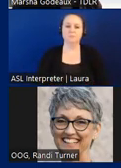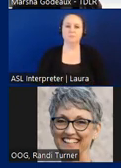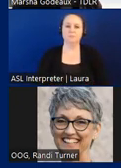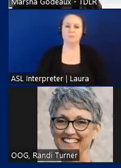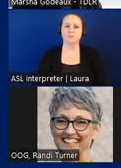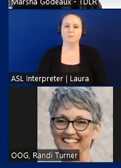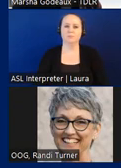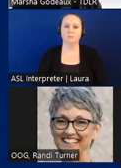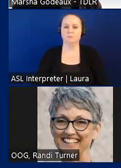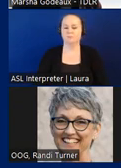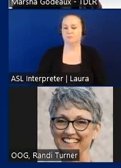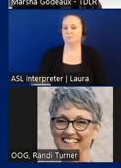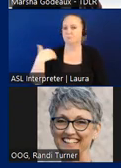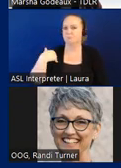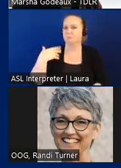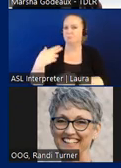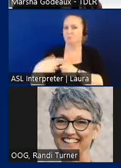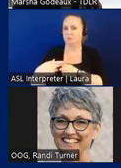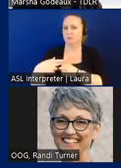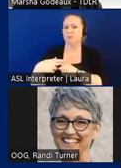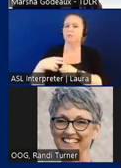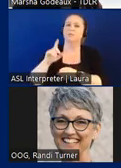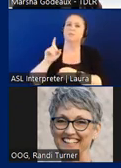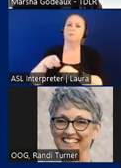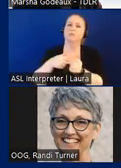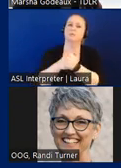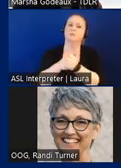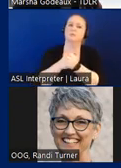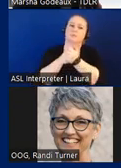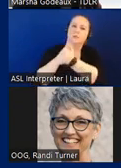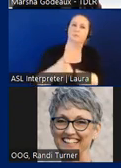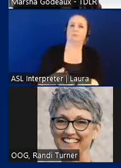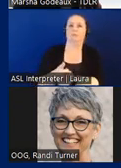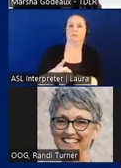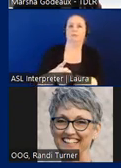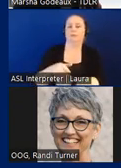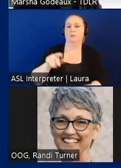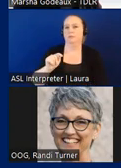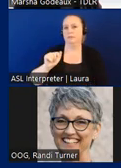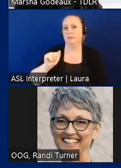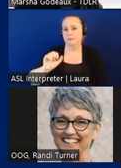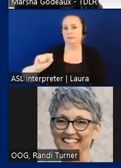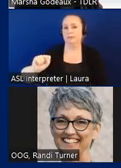As I mentioned the subject facilities are required to apply to be compliant with the Texas Accessibility Standards at the time of construction,